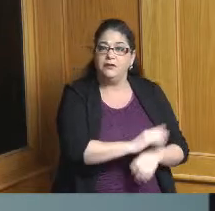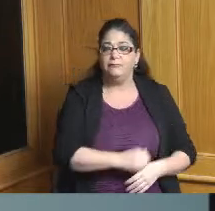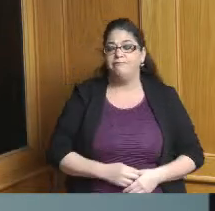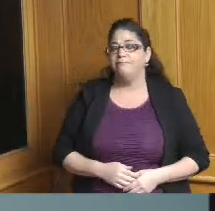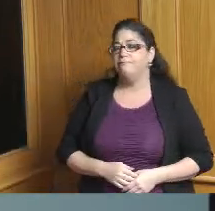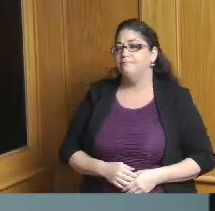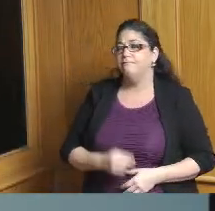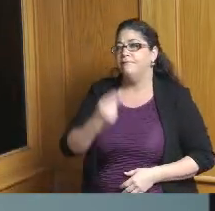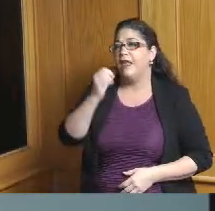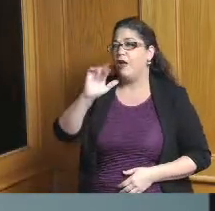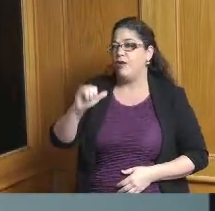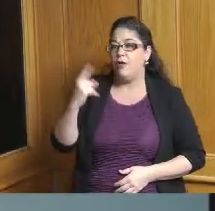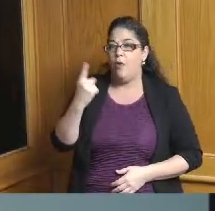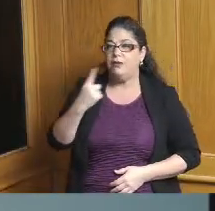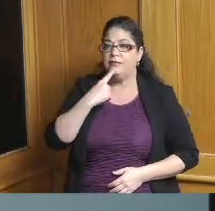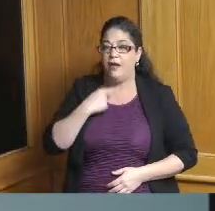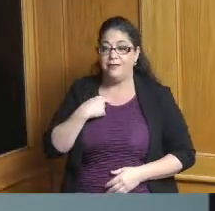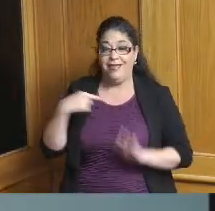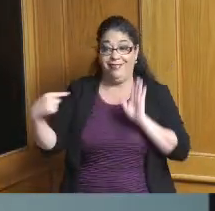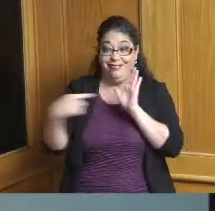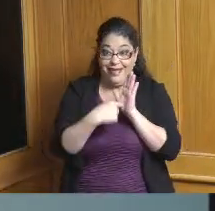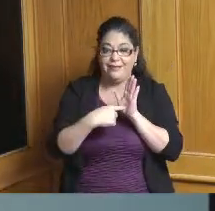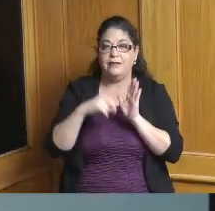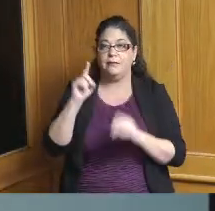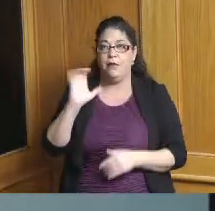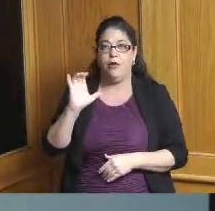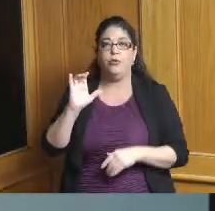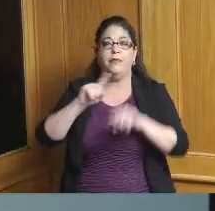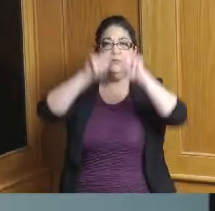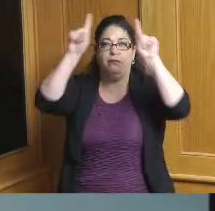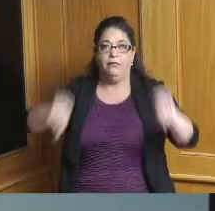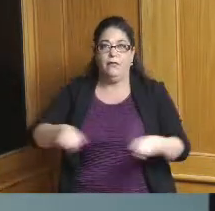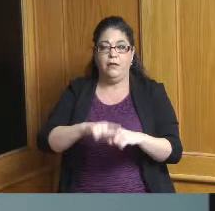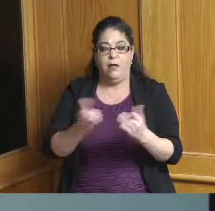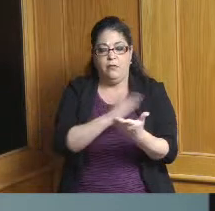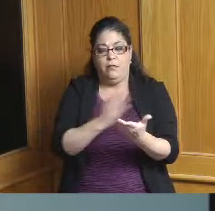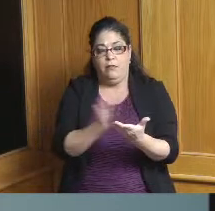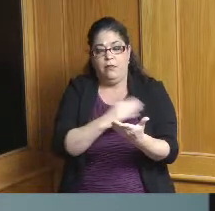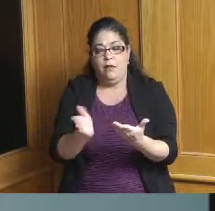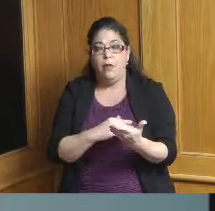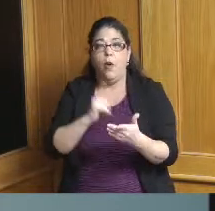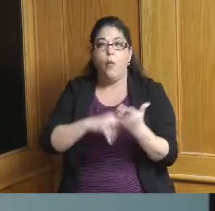that federal agencies and state agencies who fund look to there certainly is a section that